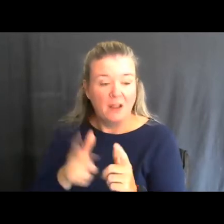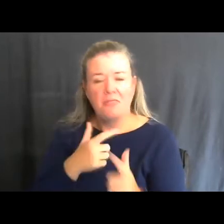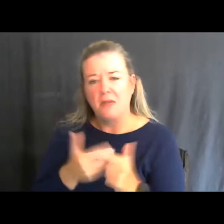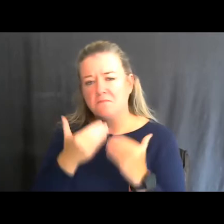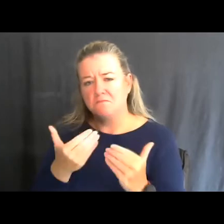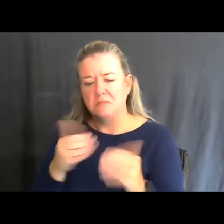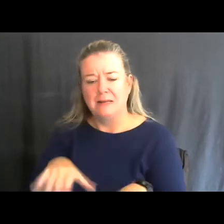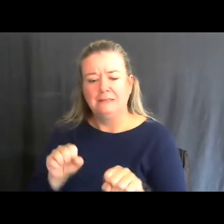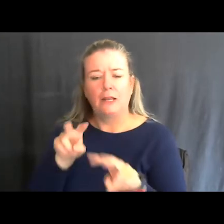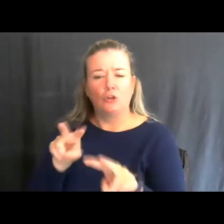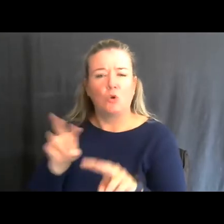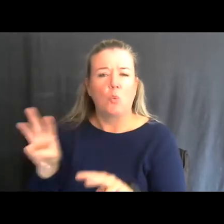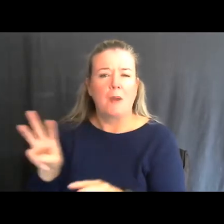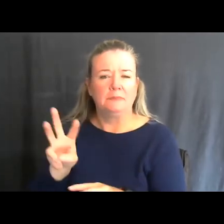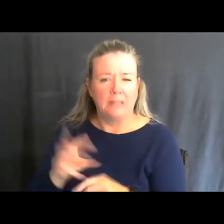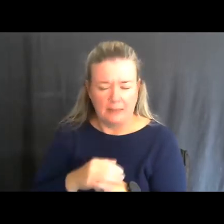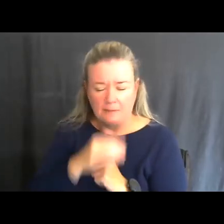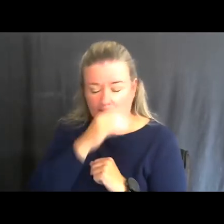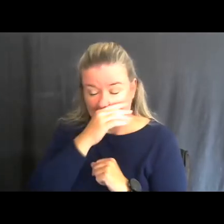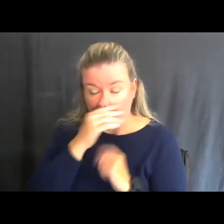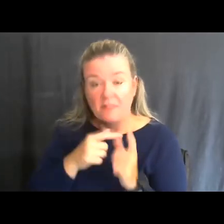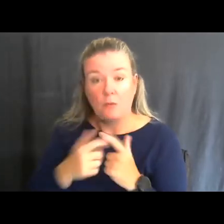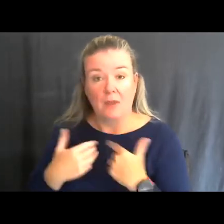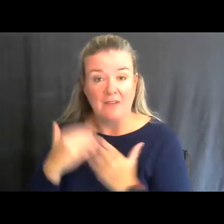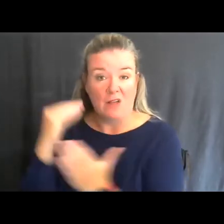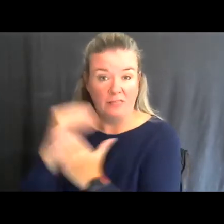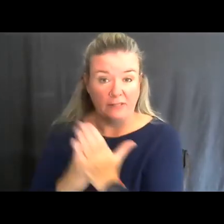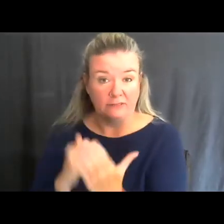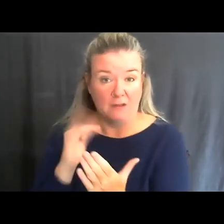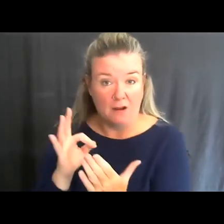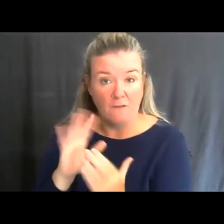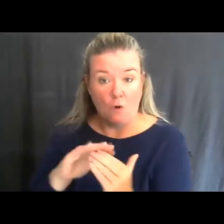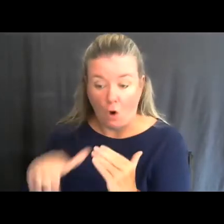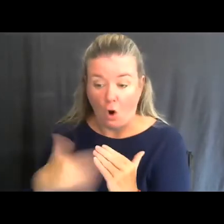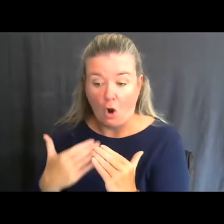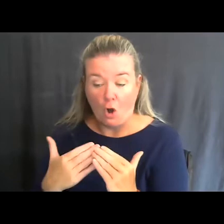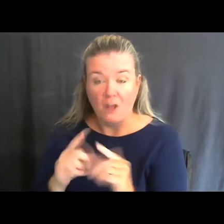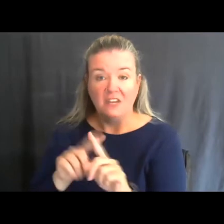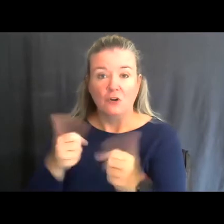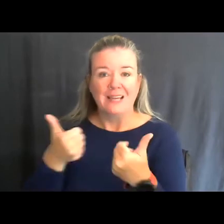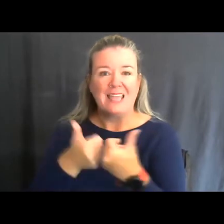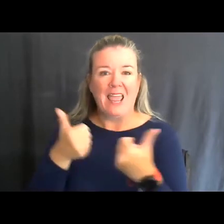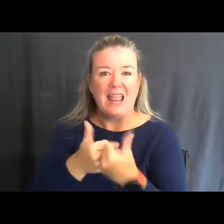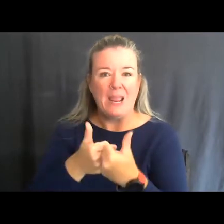at our website and we have a list of all the game areas in the state.